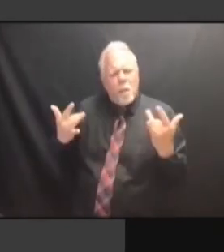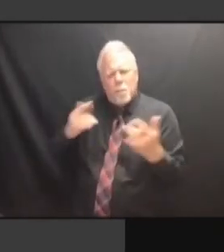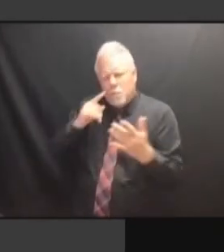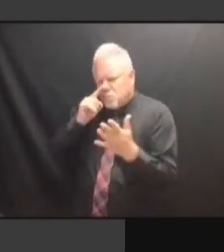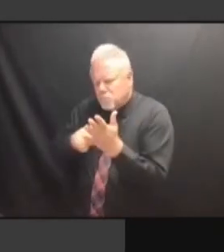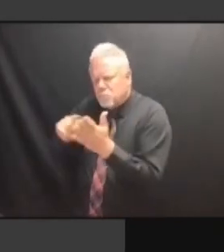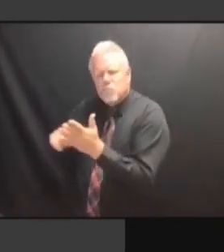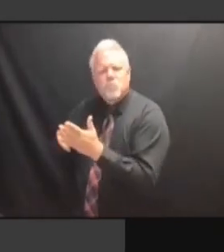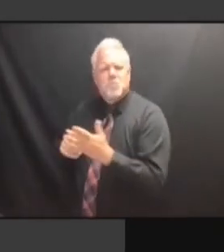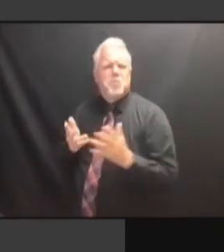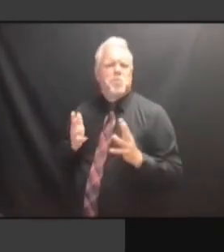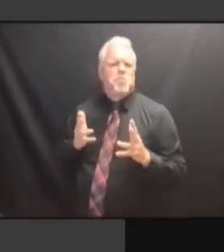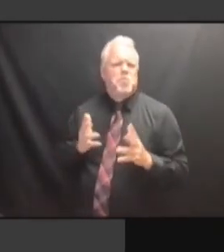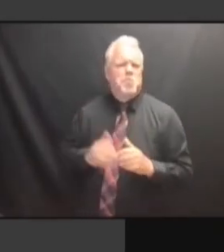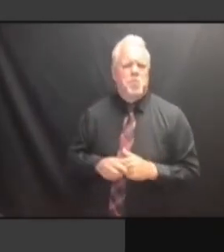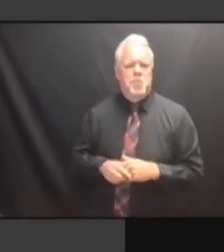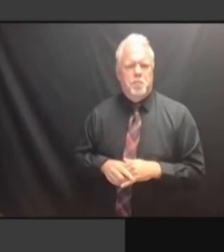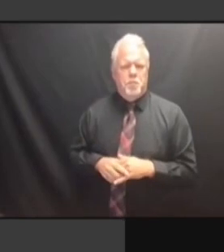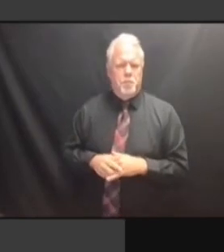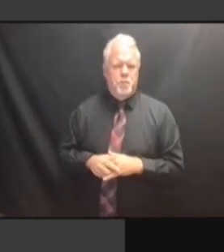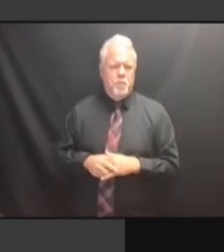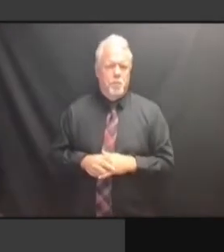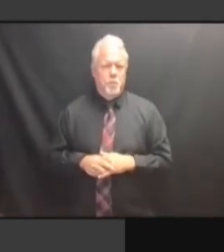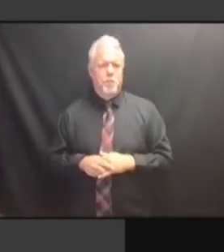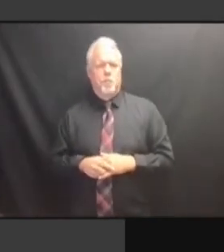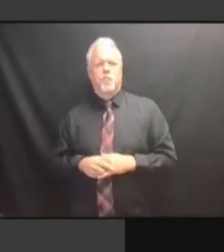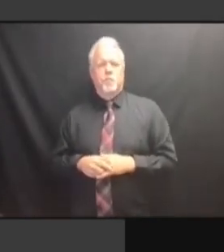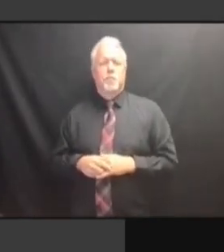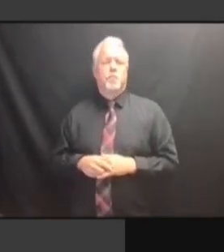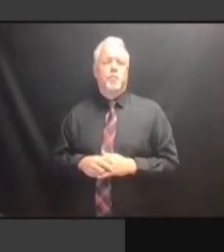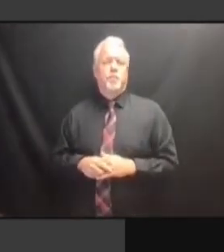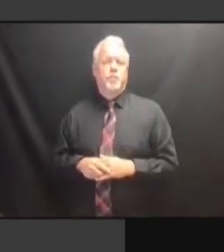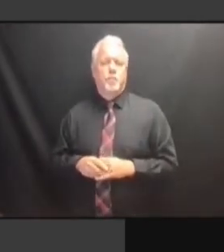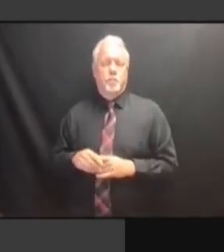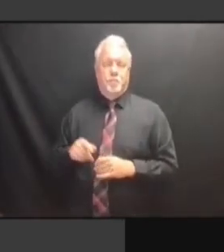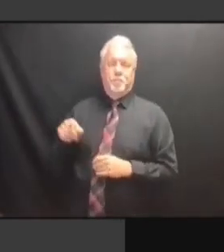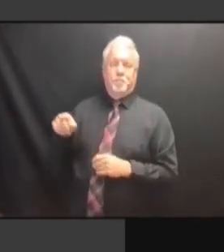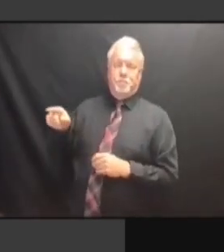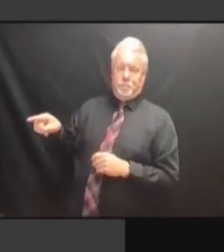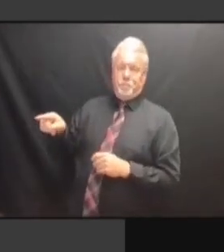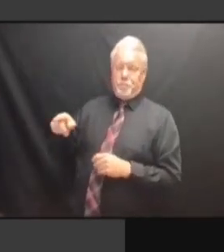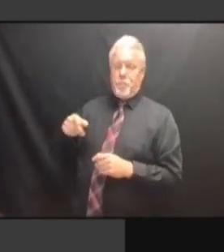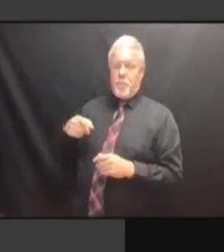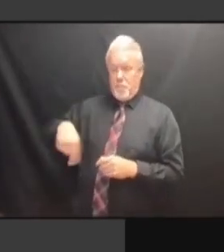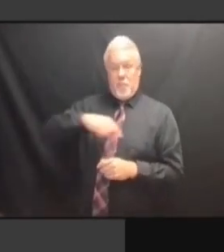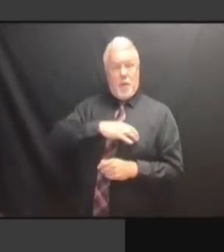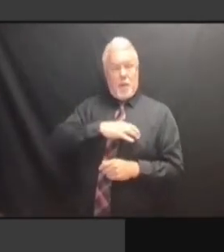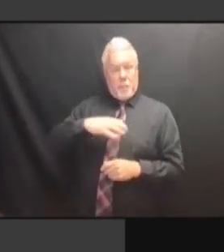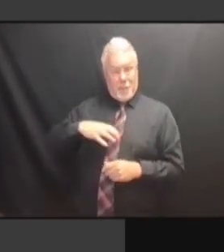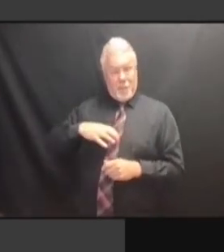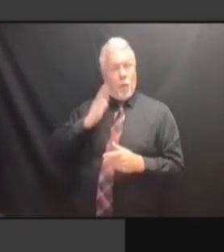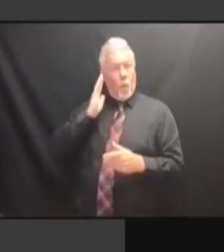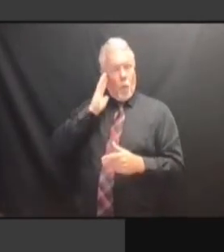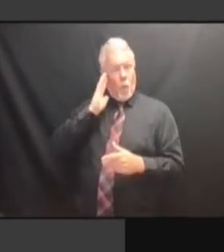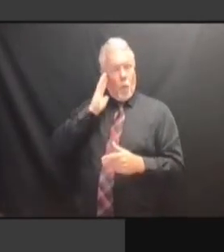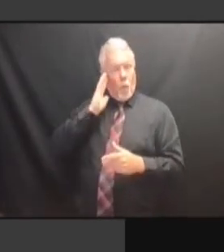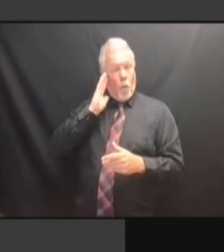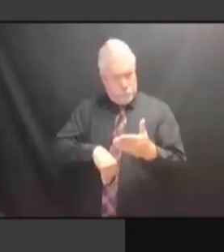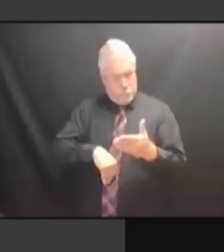QUESTIONS, DA DA DA? >> YES, THERE WILL QUESTIONS, DA DA DA? >> YES, THERE WILL BE QUESTIONS, DA DA DA? >> YES, THERE WILL BE A QUESTIONS, DA DA DA? >> YES, THERE WILL BE A FORMAL YES, THERE WILL BE A FORMAL YES, THERE WILL BE A FORMAL REQUEST YES, THERE WILL BE A FORMAL REQUEST FOR YES, THERE WILL BE A FORMAL REQUEST FOR THE YES, THERE WILL BE A FORMAL REQUEST FOR THE IDENTITY REQUEST FOR THE IDENTITY REQUEST FOR THE IDENTITY DOCUMENTATION. DOCUMENTATION. DOCUMENTATION. >> DOCUMENTATION. >> WHY DOCUMENTATION. >> WHY DON'T DOCUMENTATION. >> WHY DON'T YOU DOCUMENTATION. >> WHY DON'T YOU SHOW DOCUMENTATION. >> WHY DON'T YOU SHOW IT DOCUMENTATION. >> WHY DON'T YOU SHOW IT TO WHY DON'T YOU SHOW IT TO WHY DON'T YOU SHOW IT TO COMMISSIONER